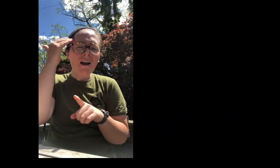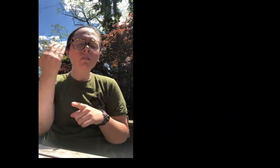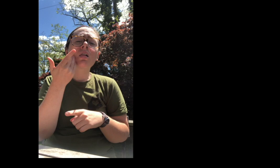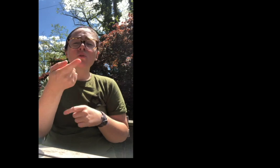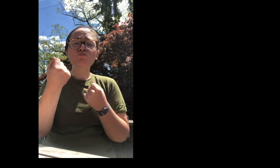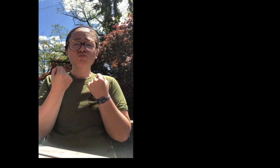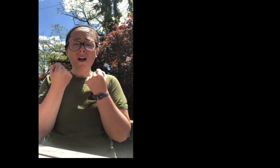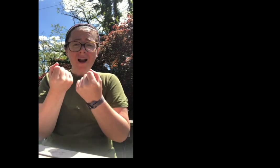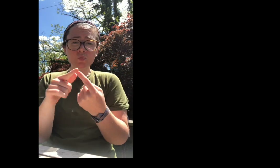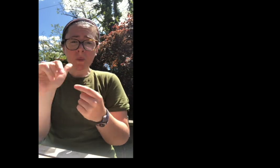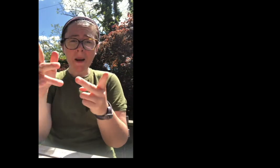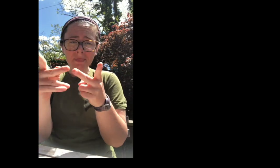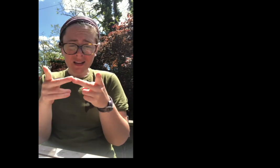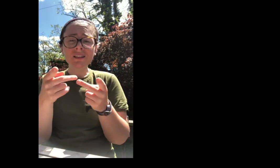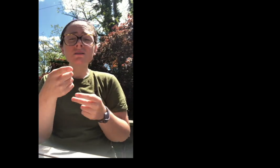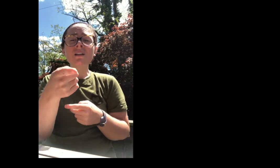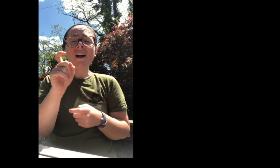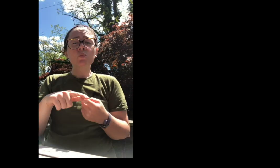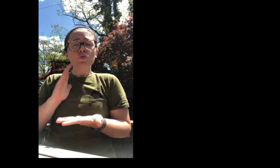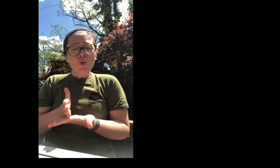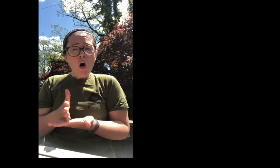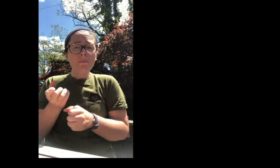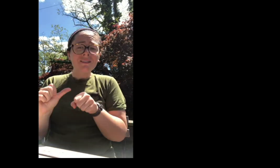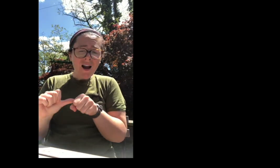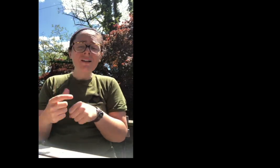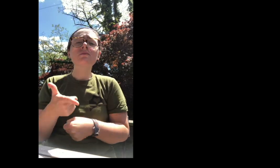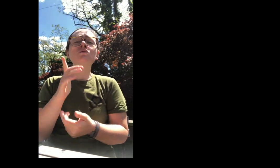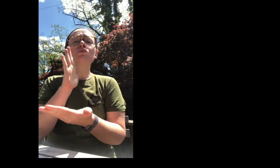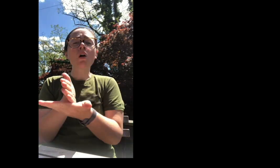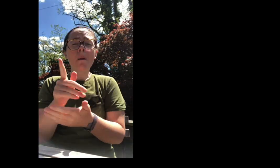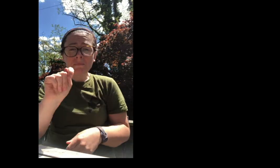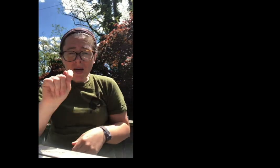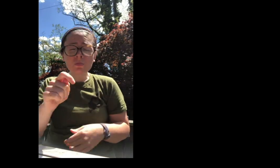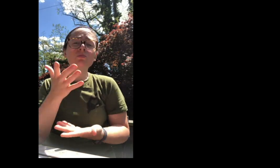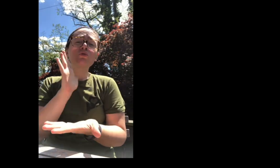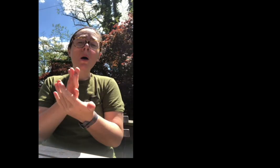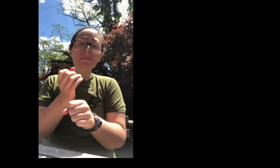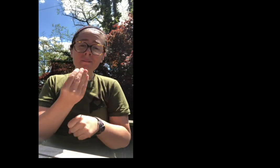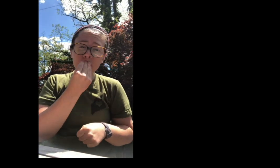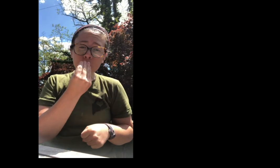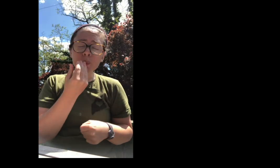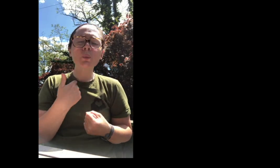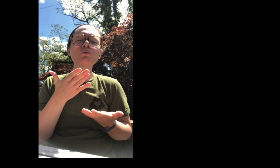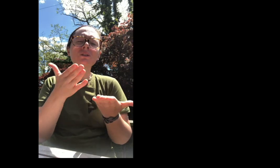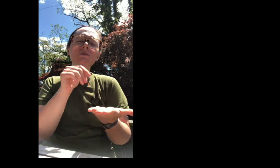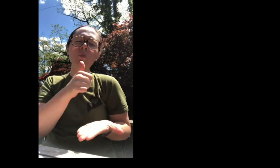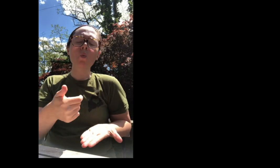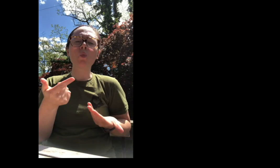Also be mindful that when you are driving to a park you might have to stop and fill up with gas, make a stop to use the bathroom, make a stop to get food,